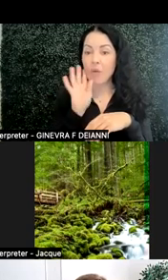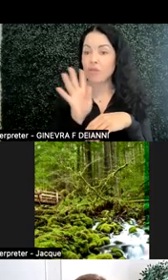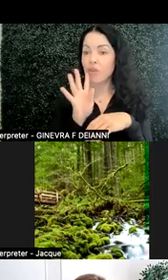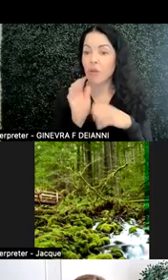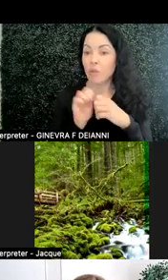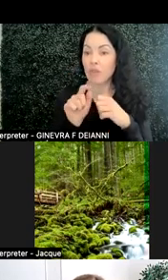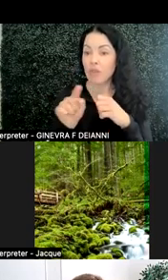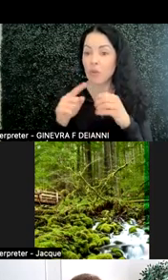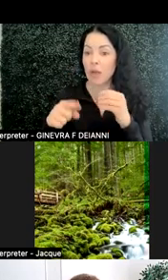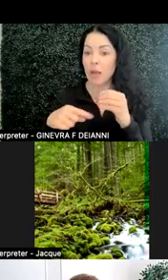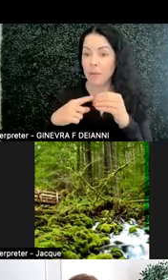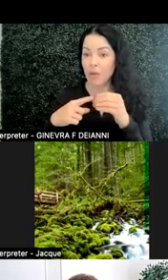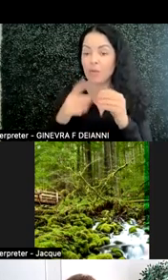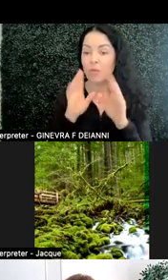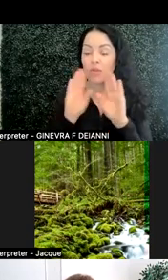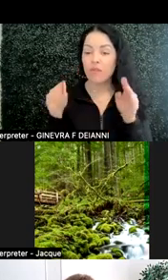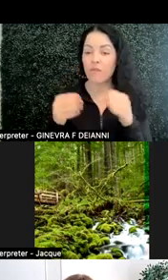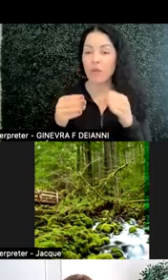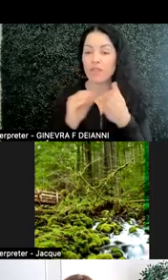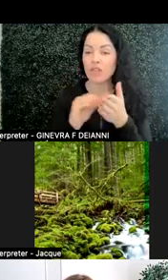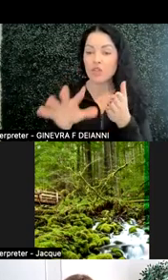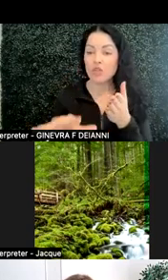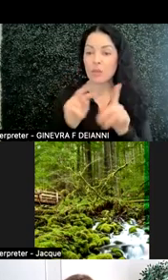was going to focus on the student perspectives.